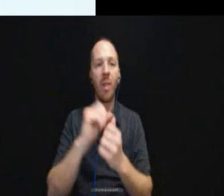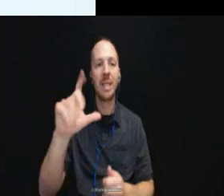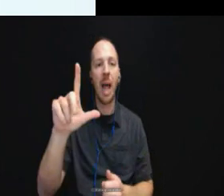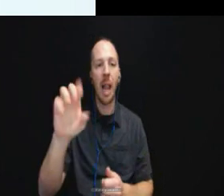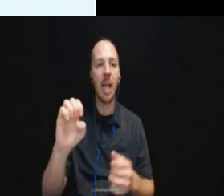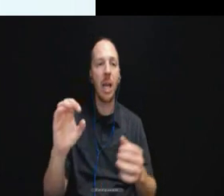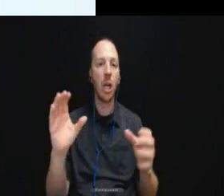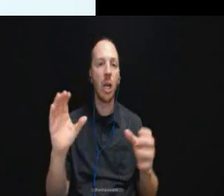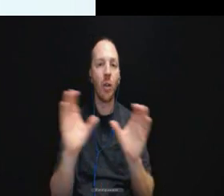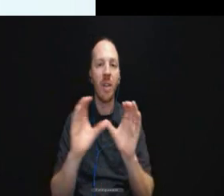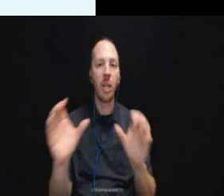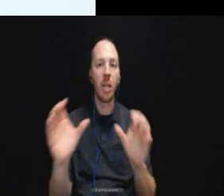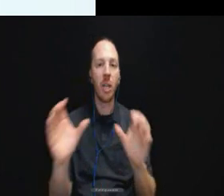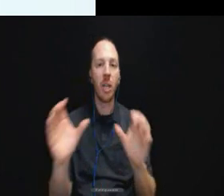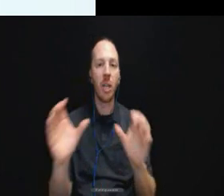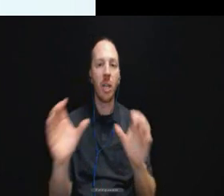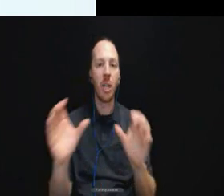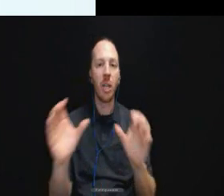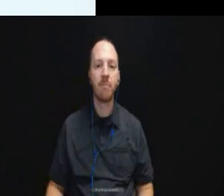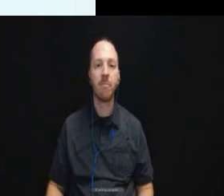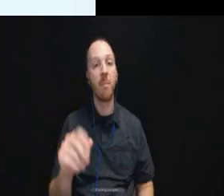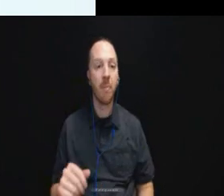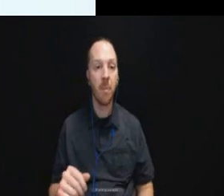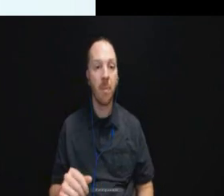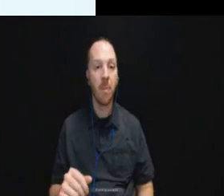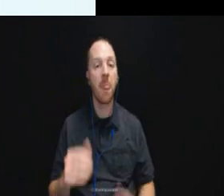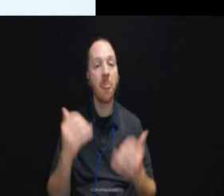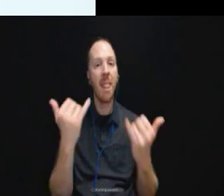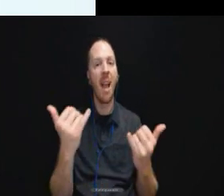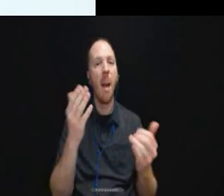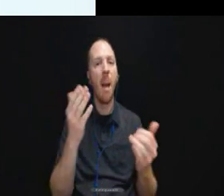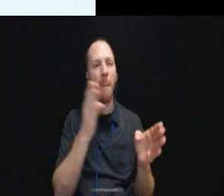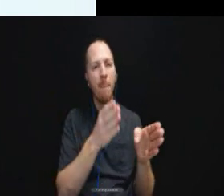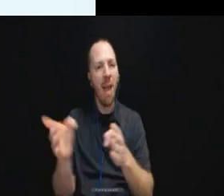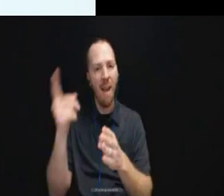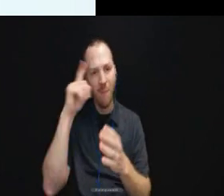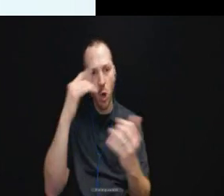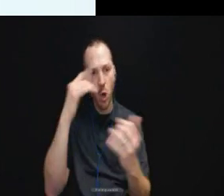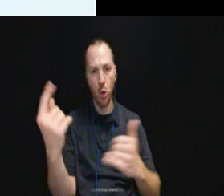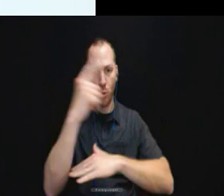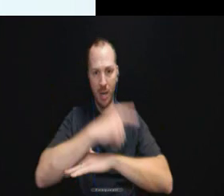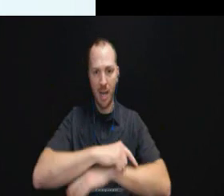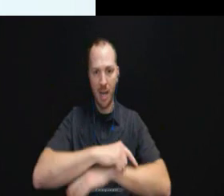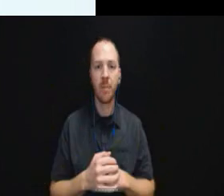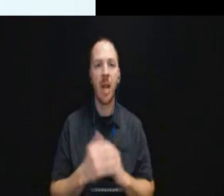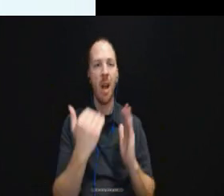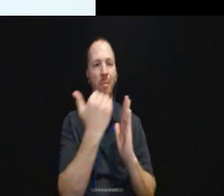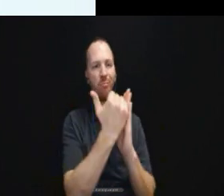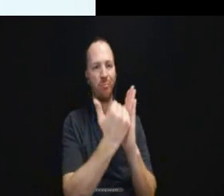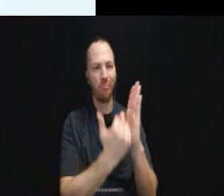So here's a plan for today. And I'm sorry, I think I am supposed to be announcing the slides, too.